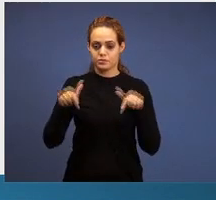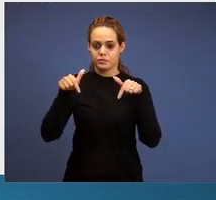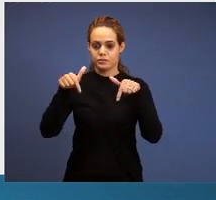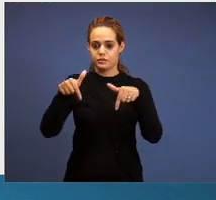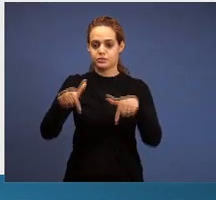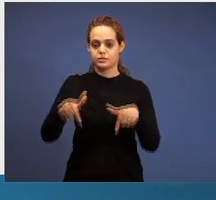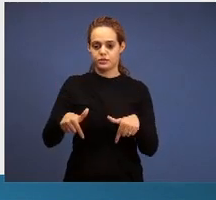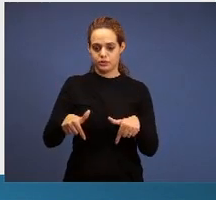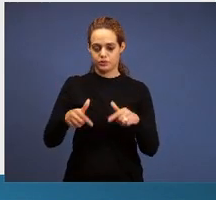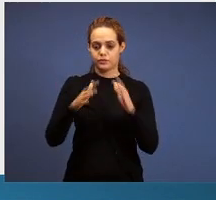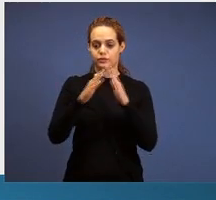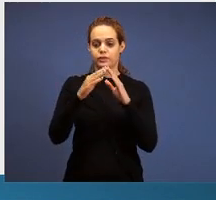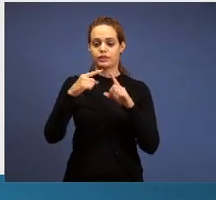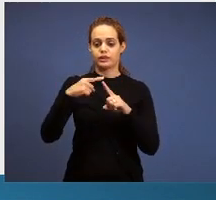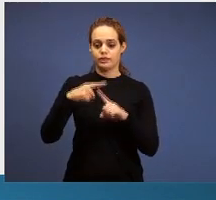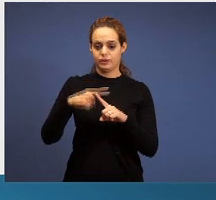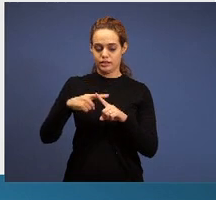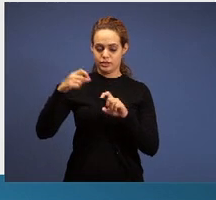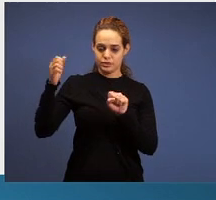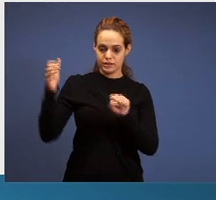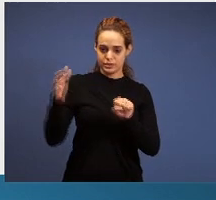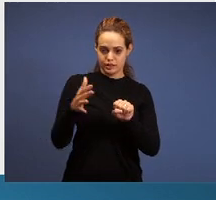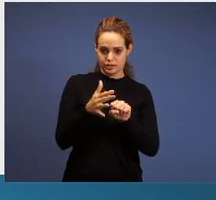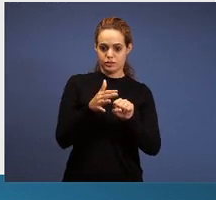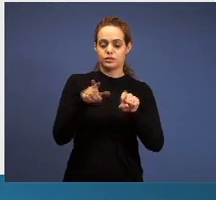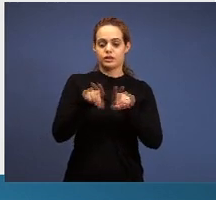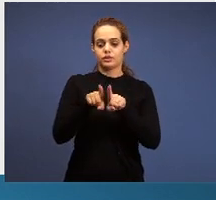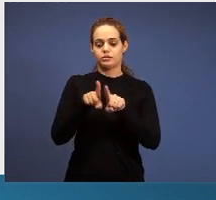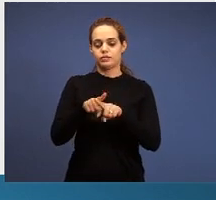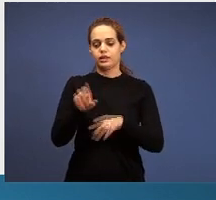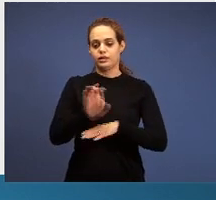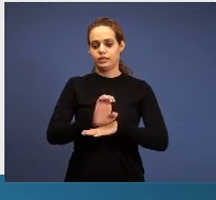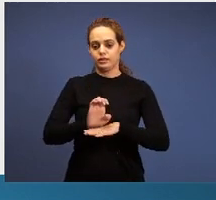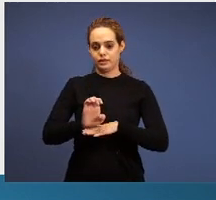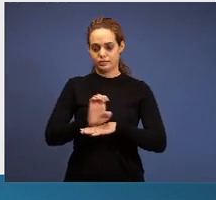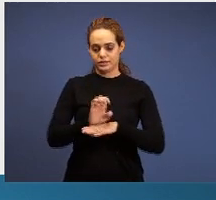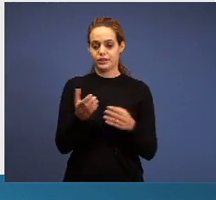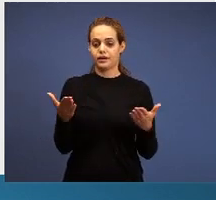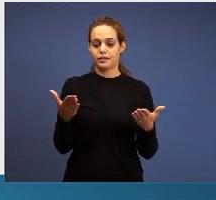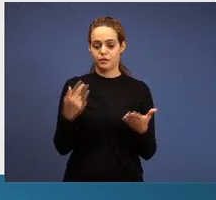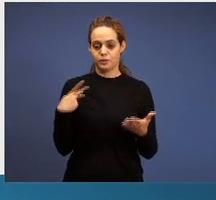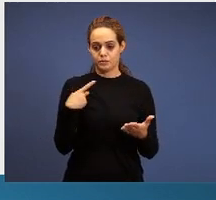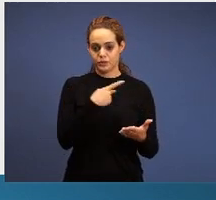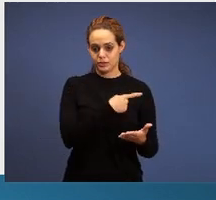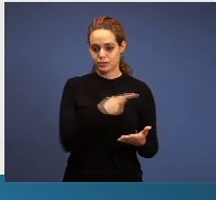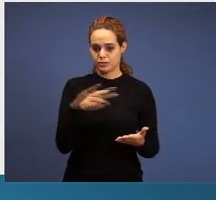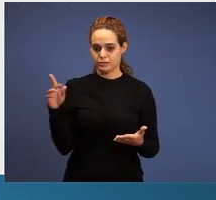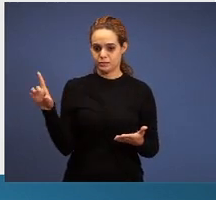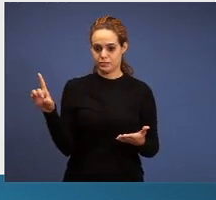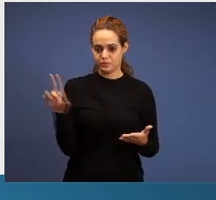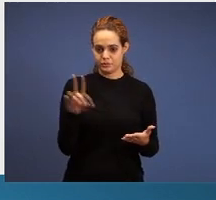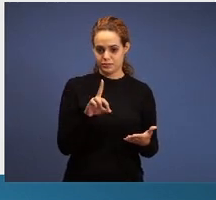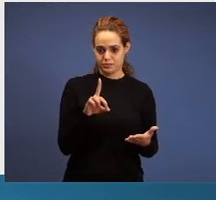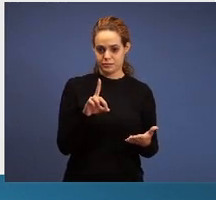Sardis, how was in Ephesus. I’d like that Pastor Gedelti give a word to complement about this answer.